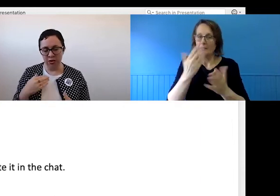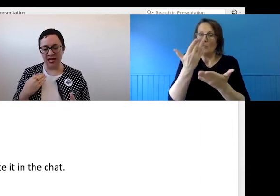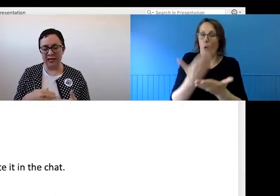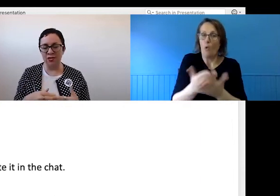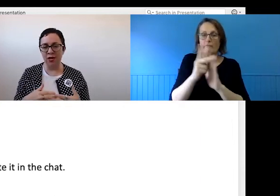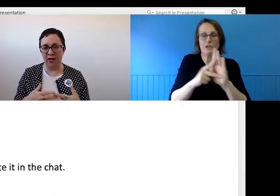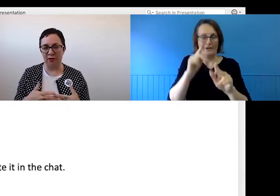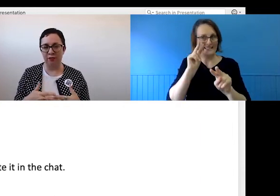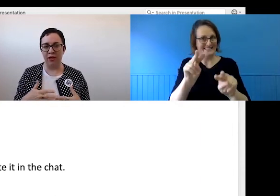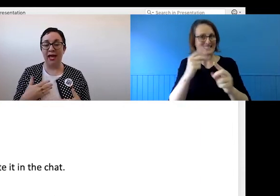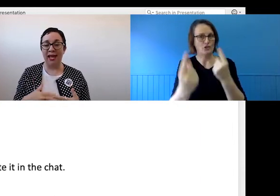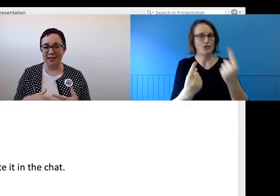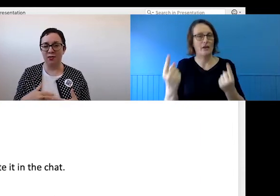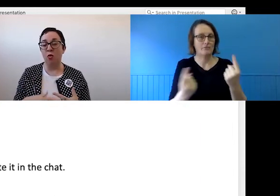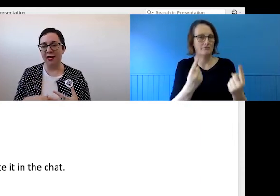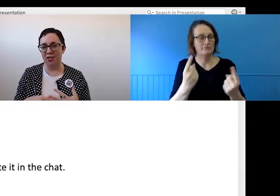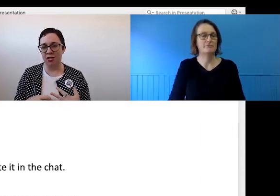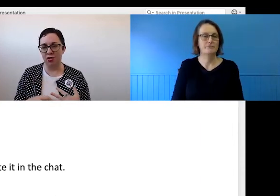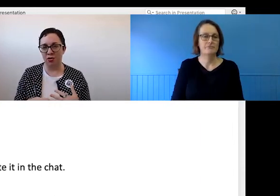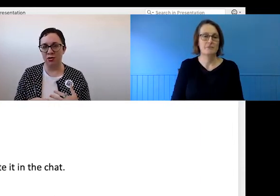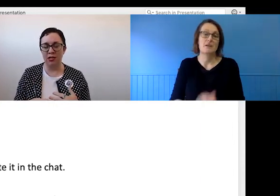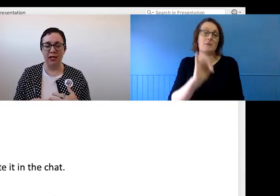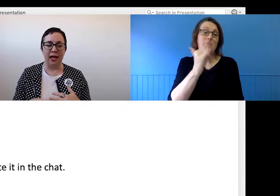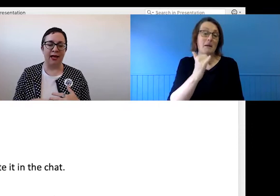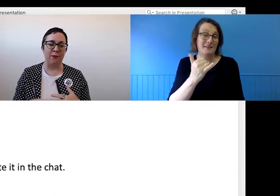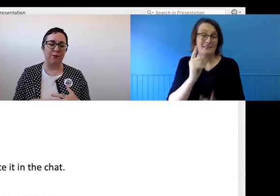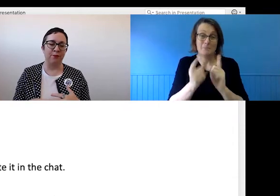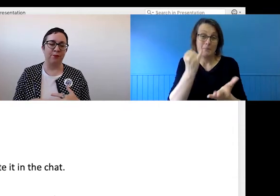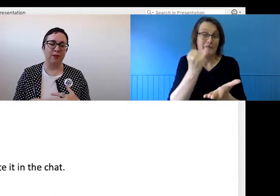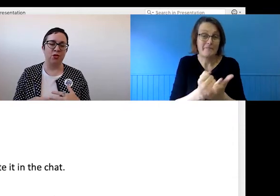Unless you have access or connection issues